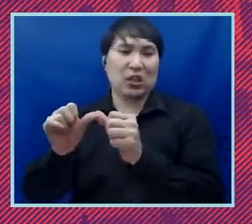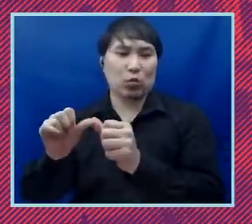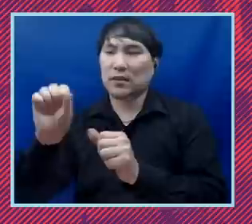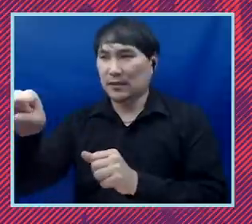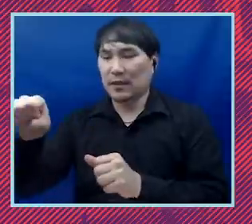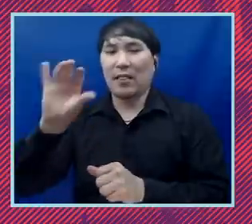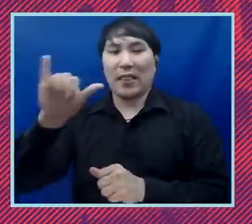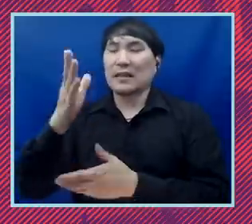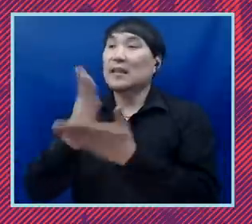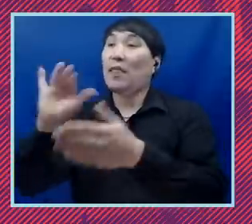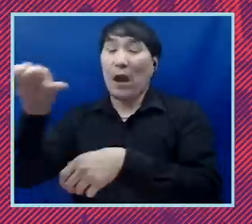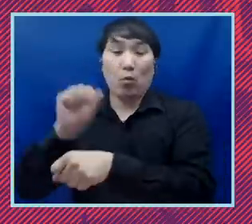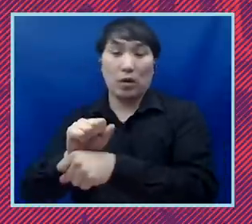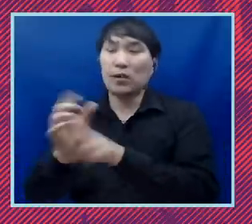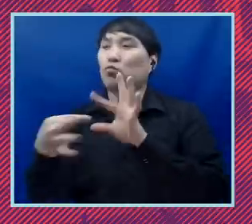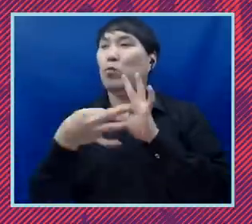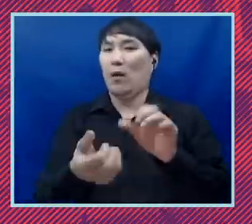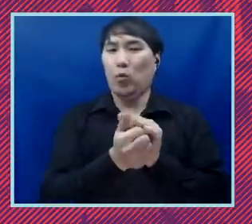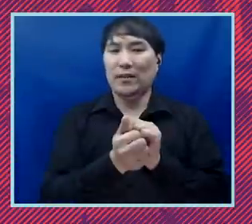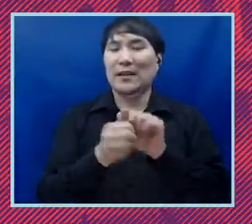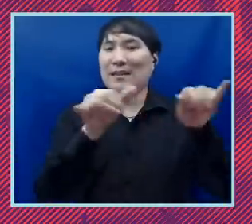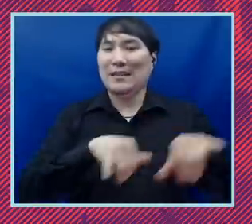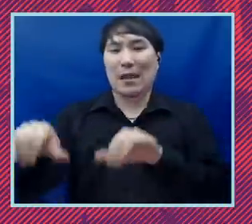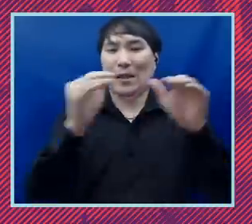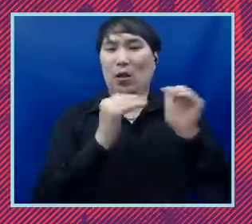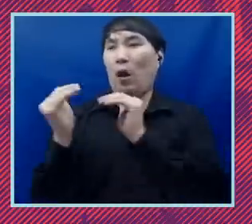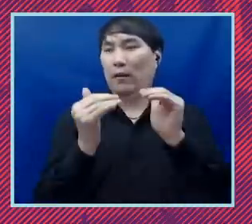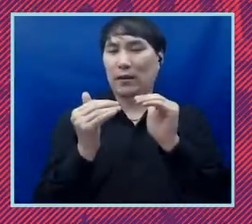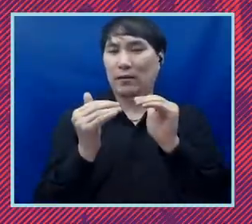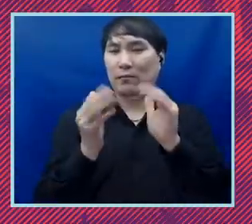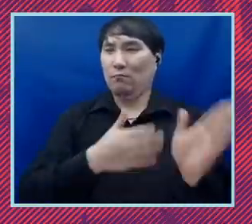is a part of the systemic equality agenda but the systemic equality agenda endeavors to move